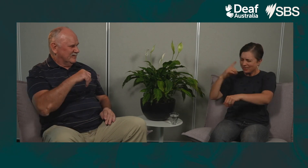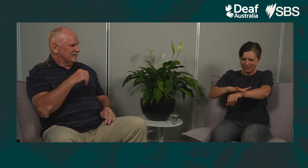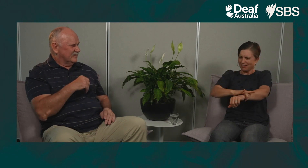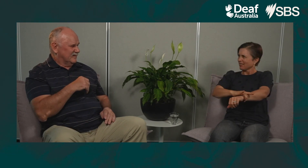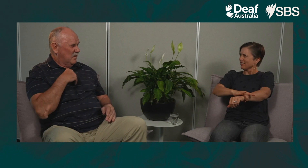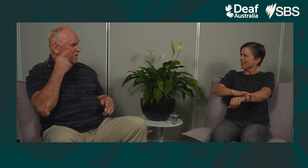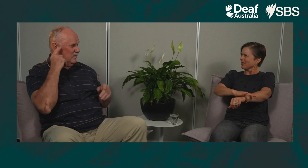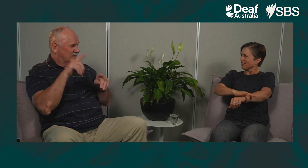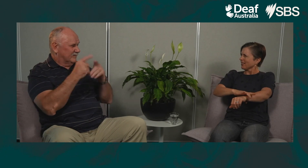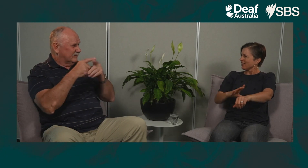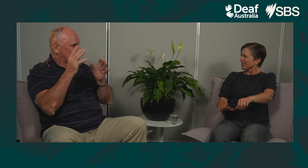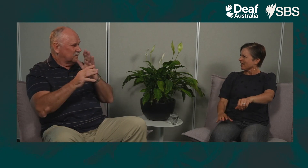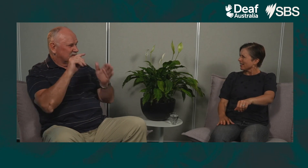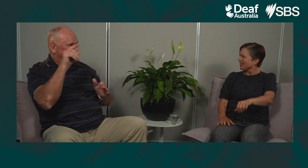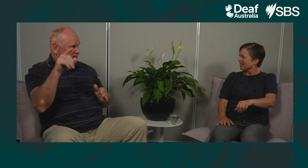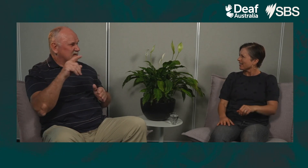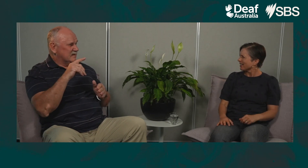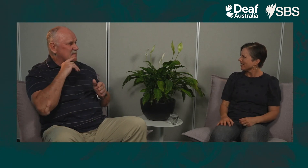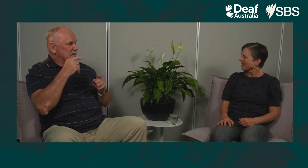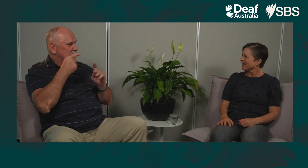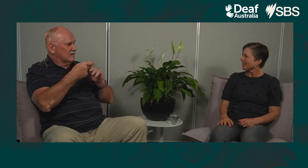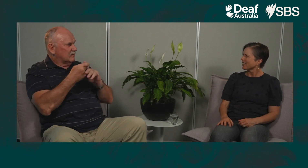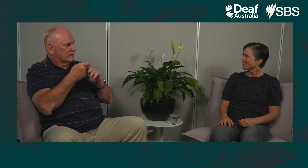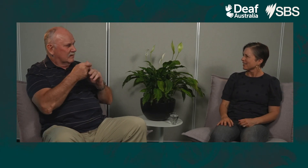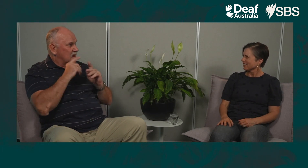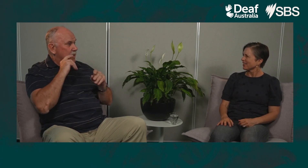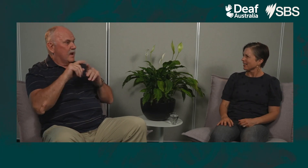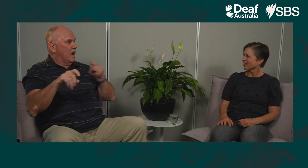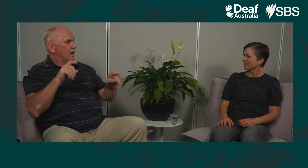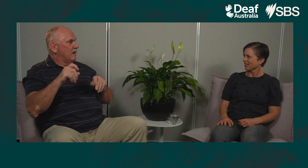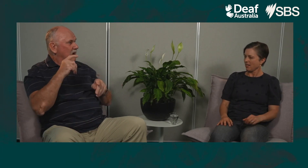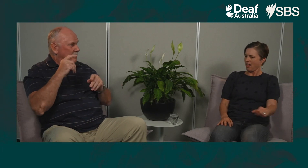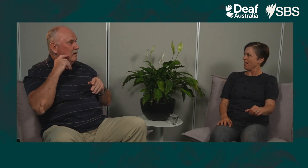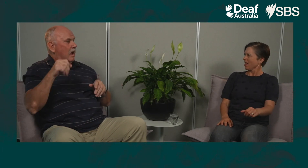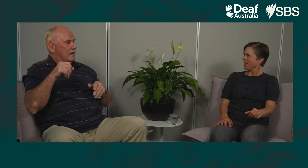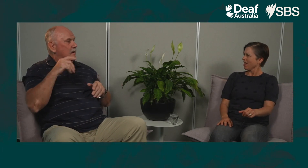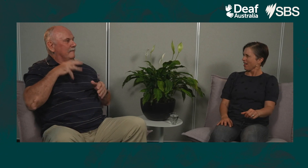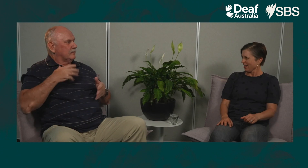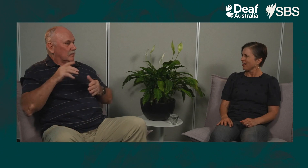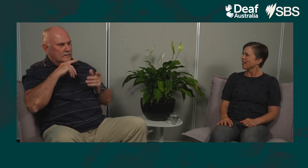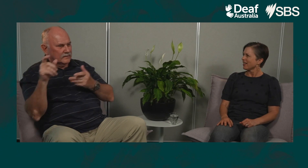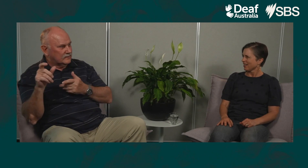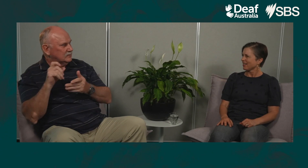Yes that’s right Nat. There's a number of stories I've heard from various Deaf people about being alerted when their baby or their infant was moving